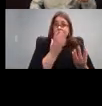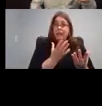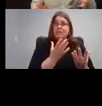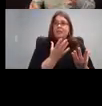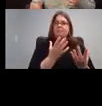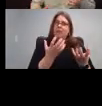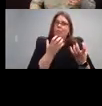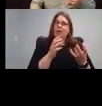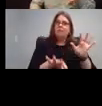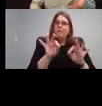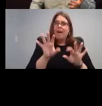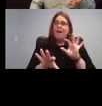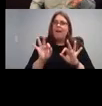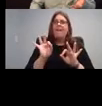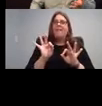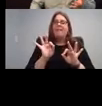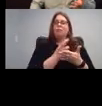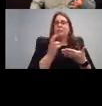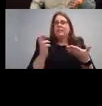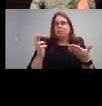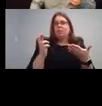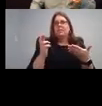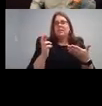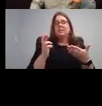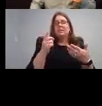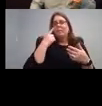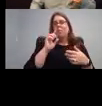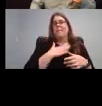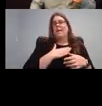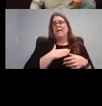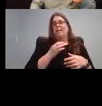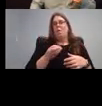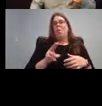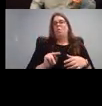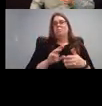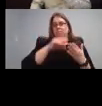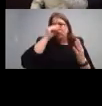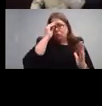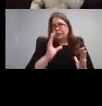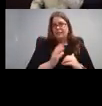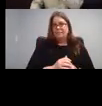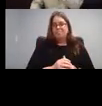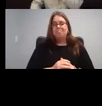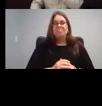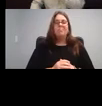find and curate resources for my own students.